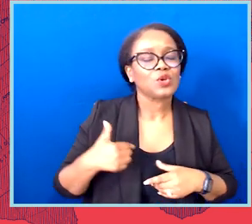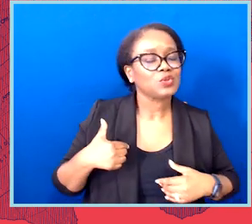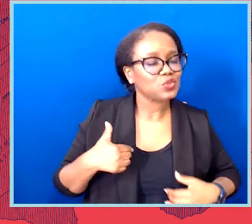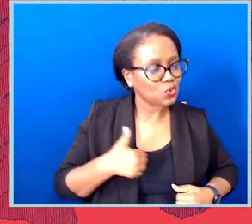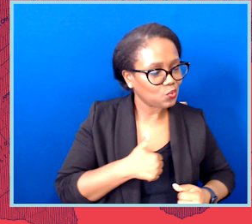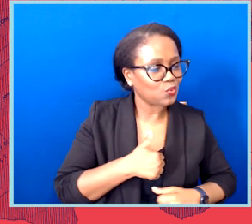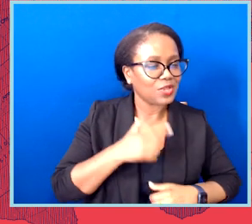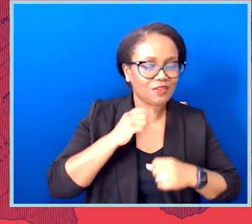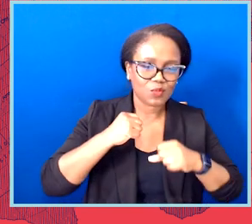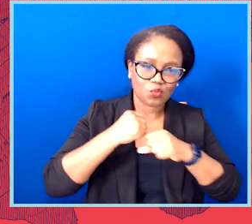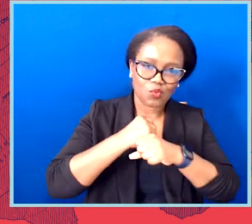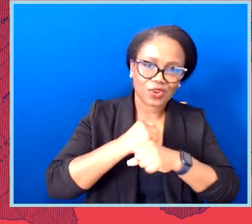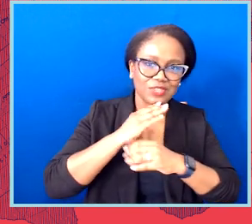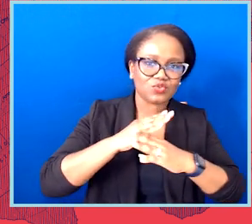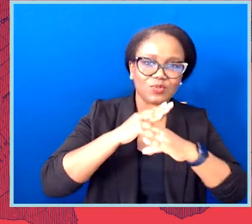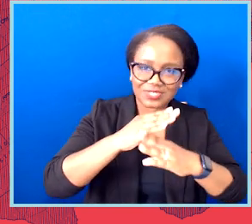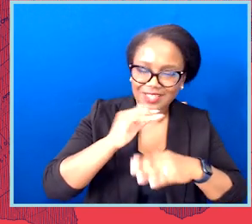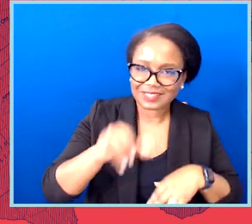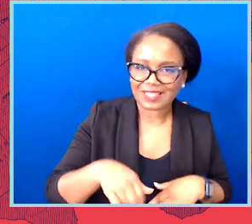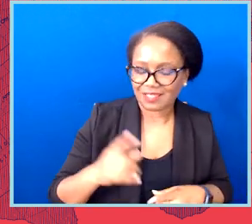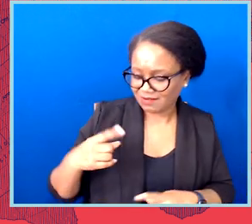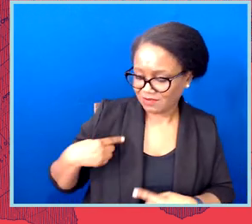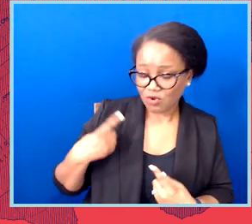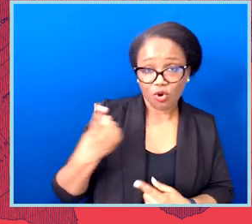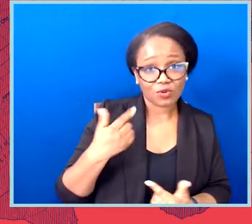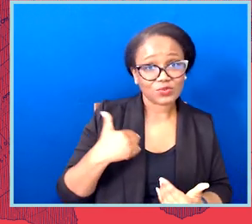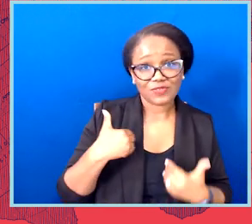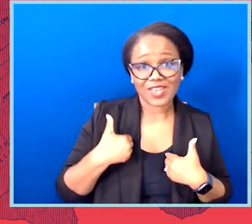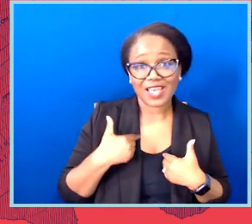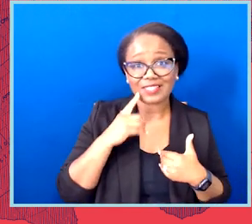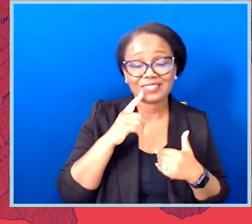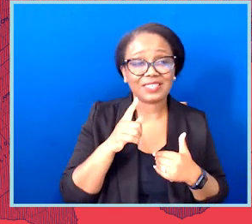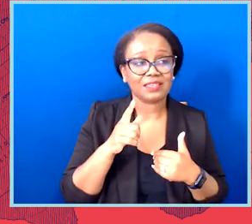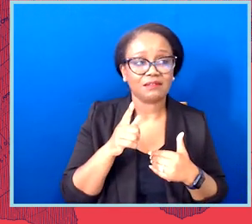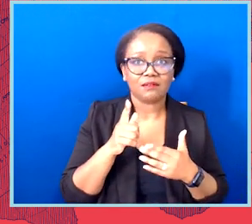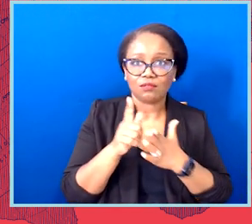We've always had the litigation capacity and expertise in voting rights, but we now also